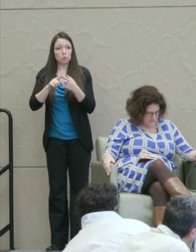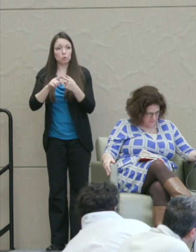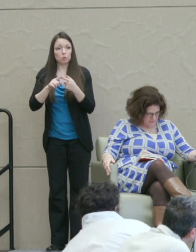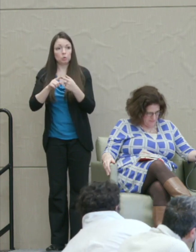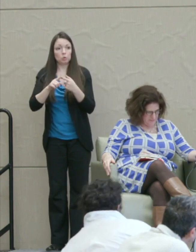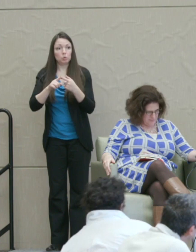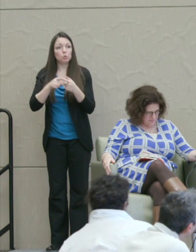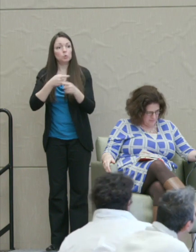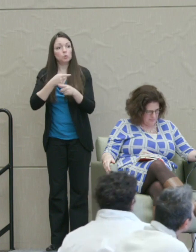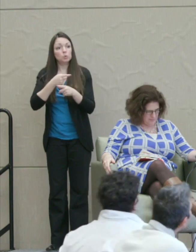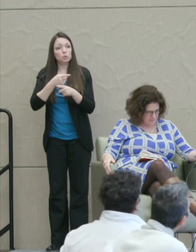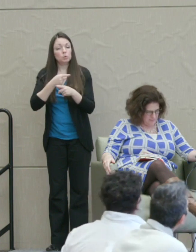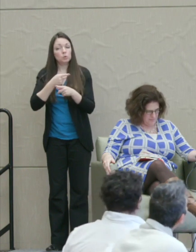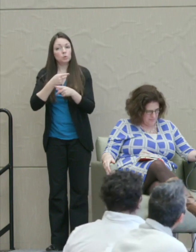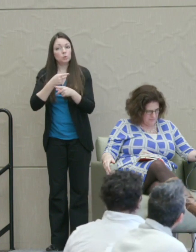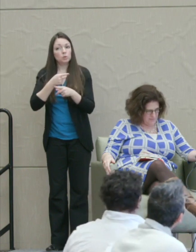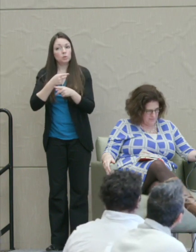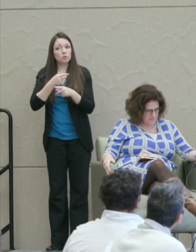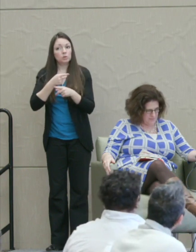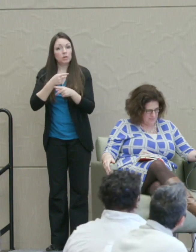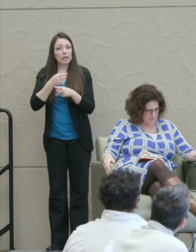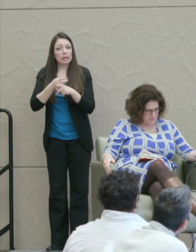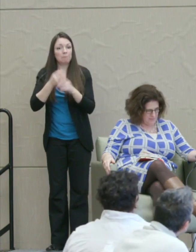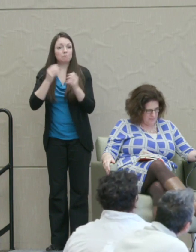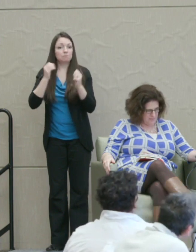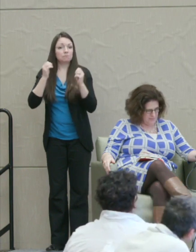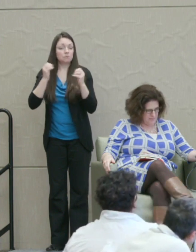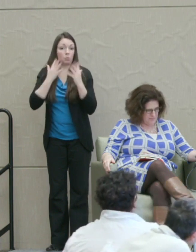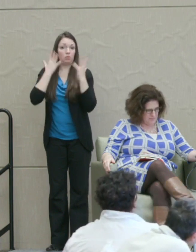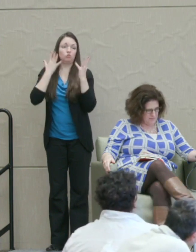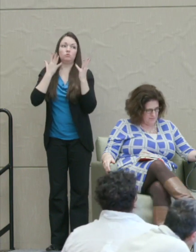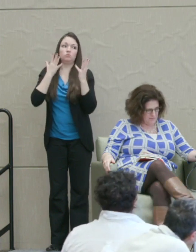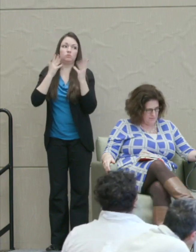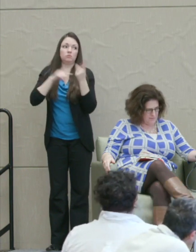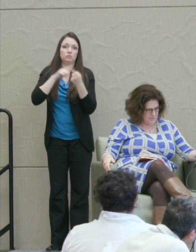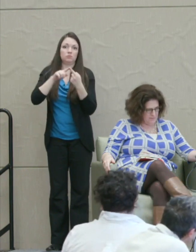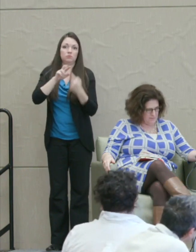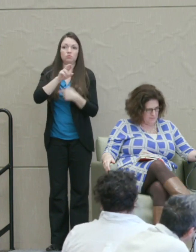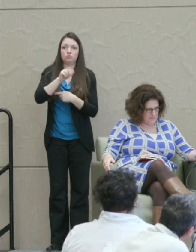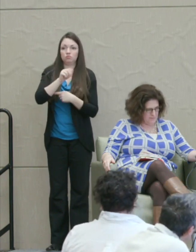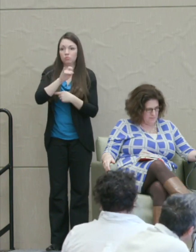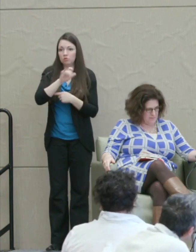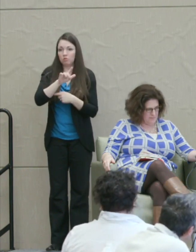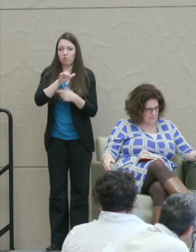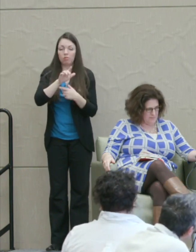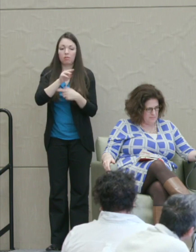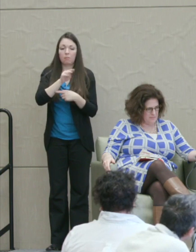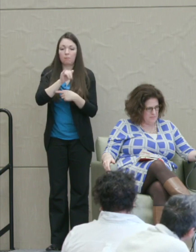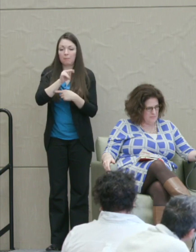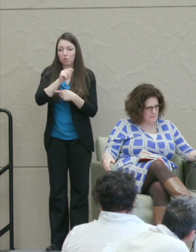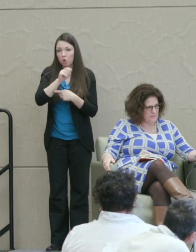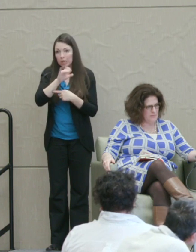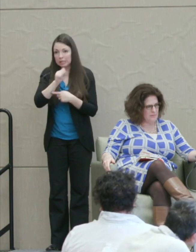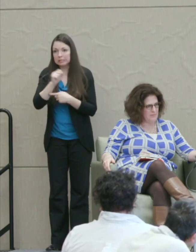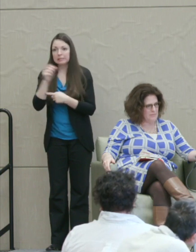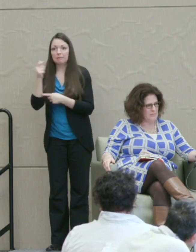women, racial minorities, gays and lesbians, and of course they didn't even know about